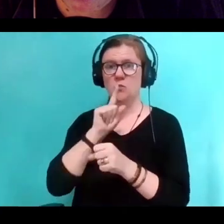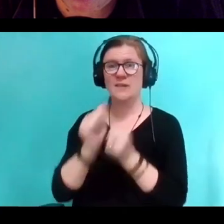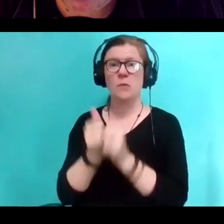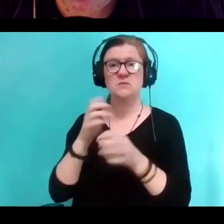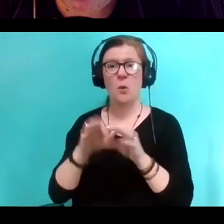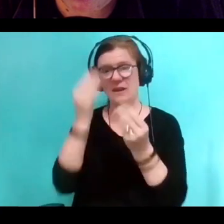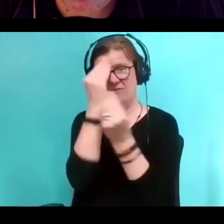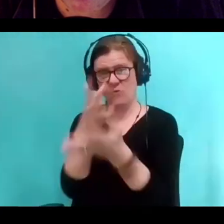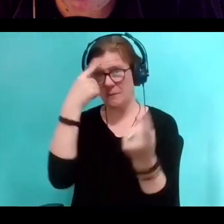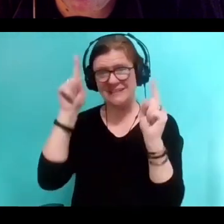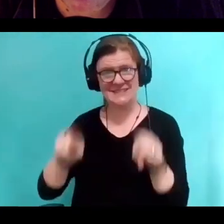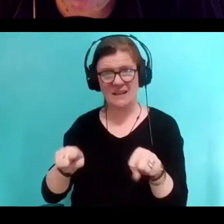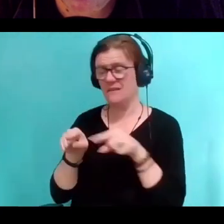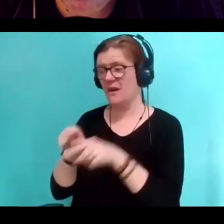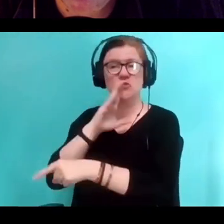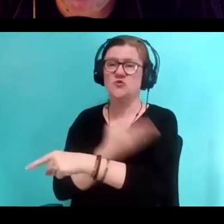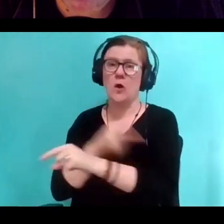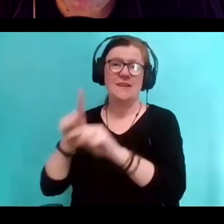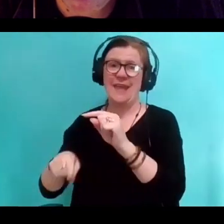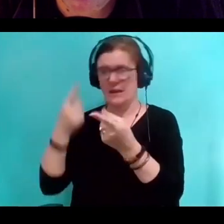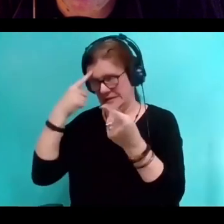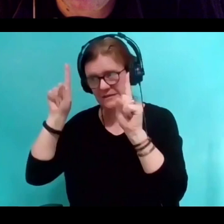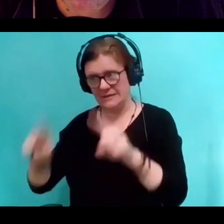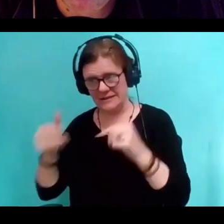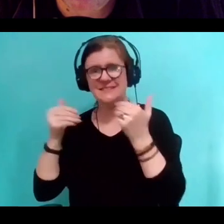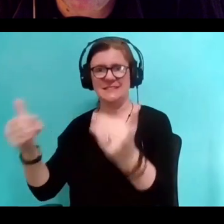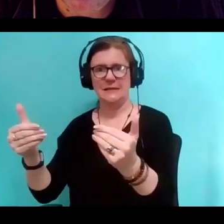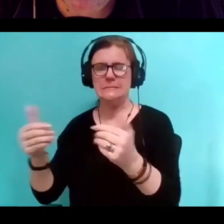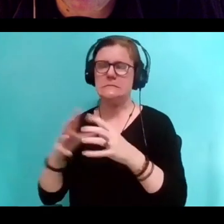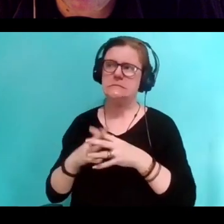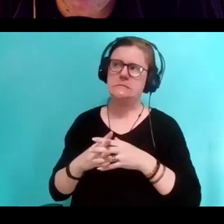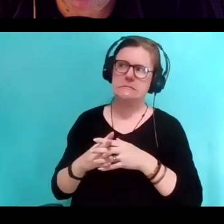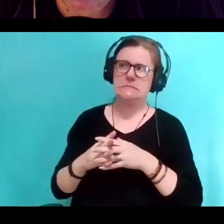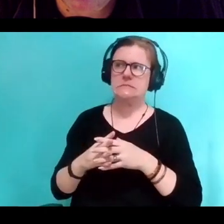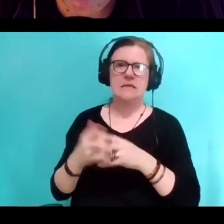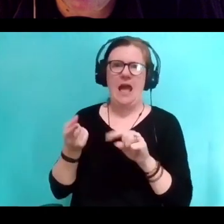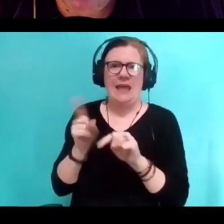and Temma could not consent. I felt that I could not, I couldn't depict her.